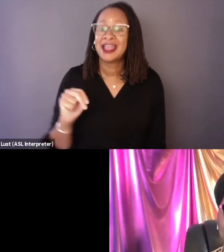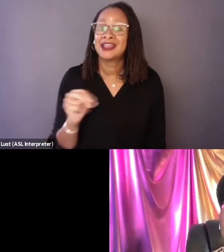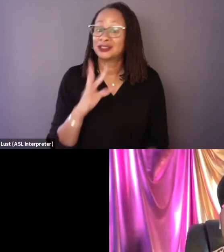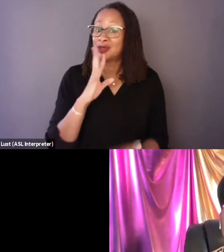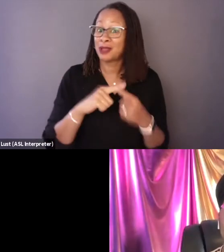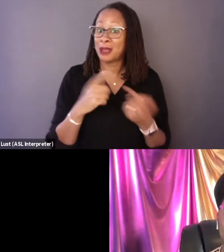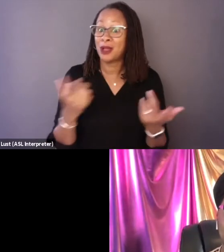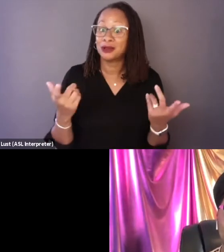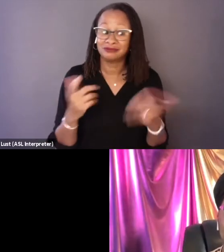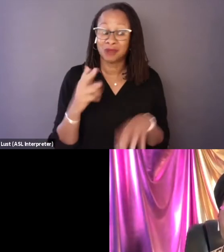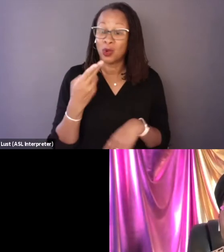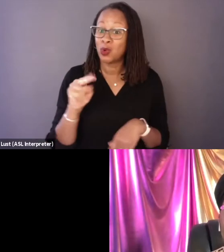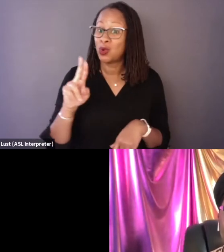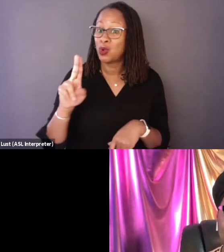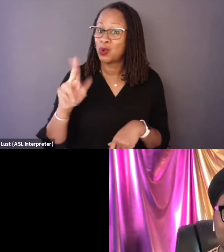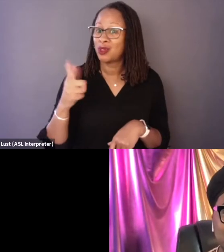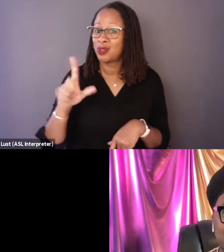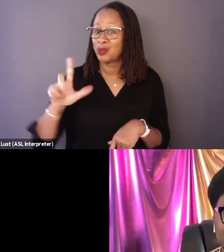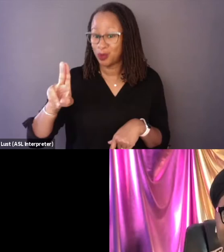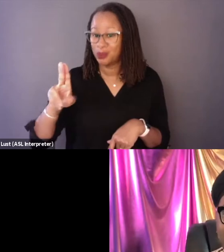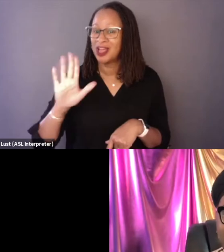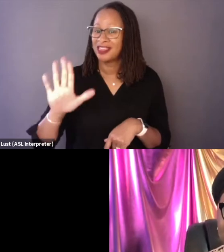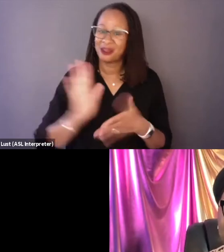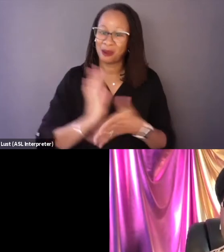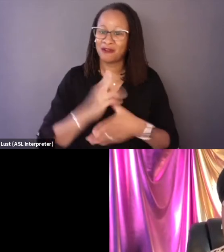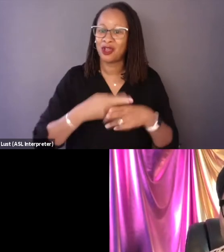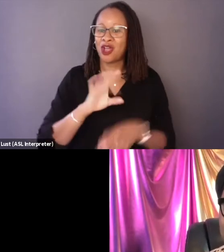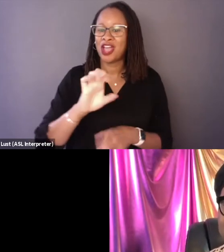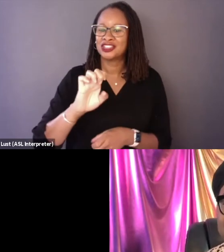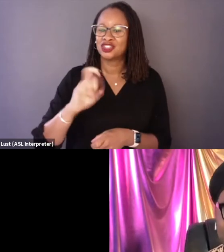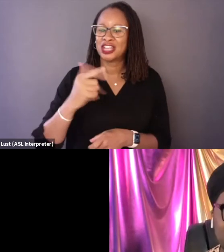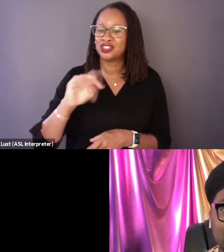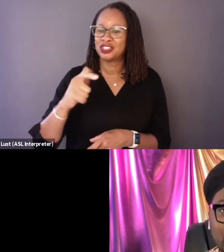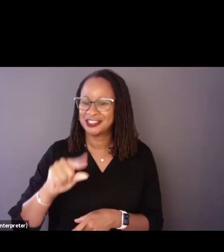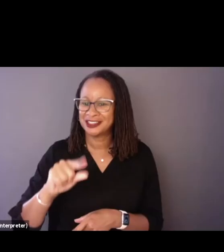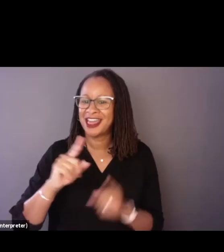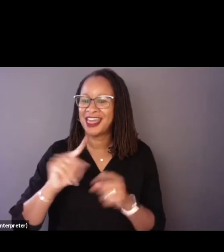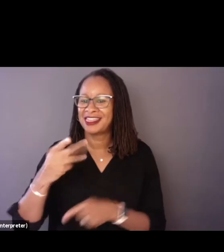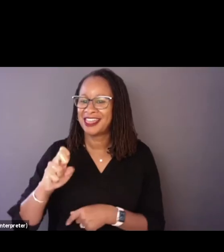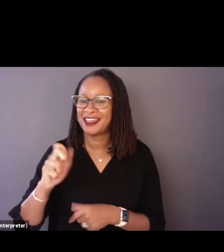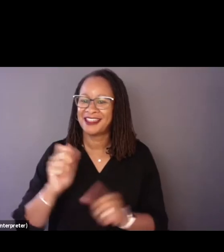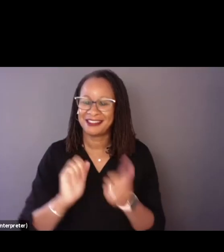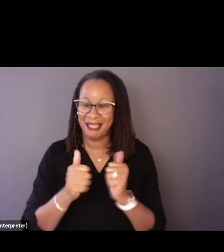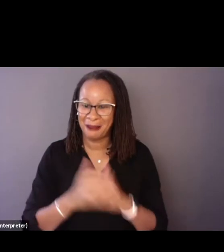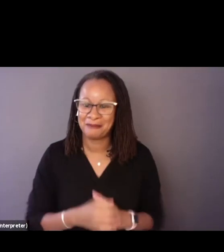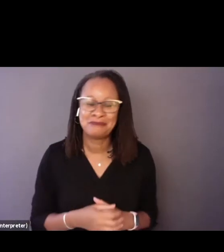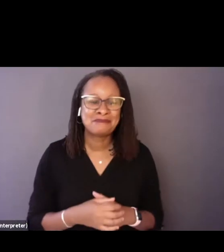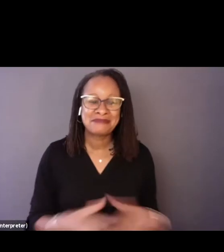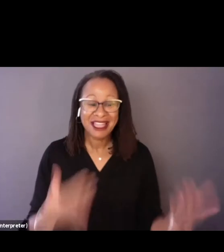Welcome, Tre'vell. Thank you so much, Cassidy. I'm excited for this conversation.